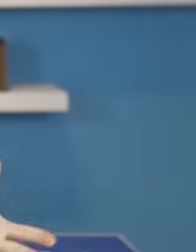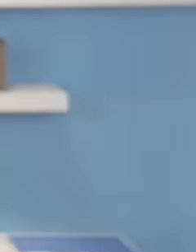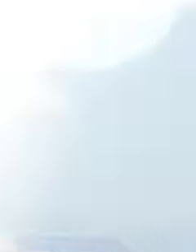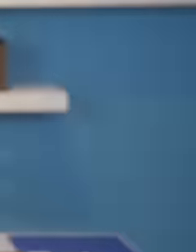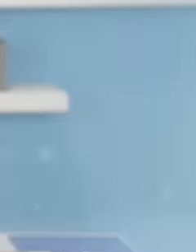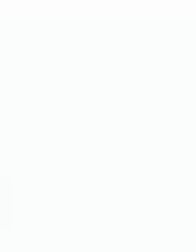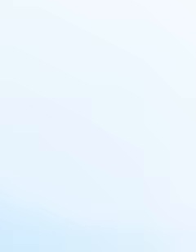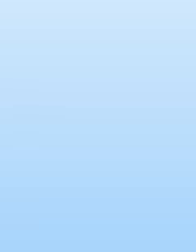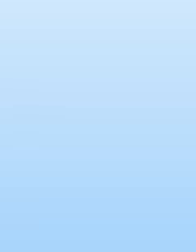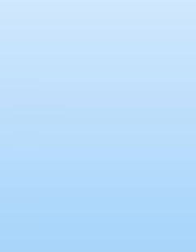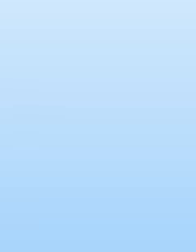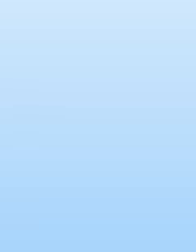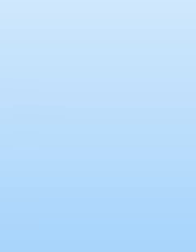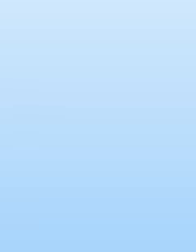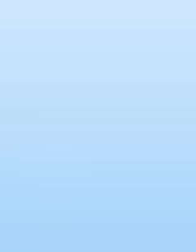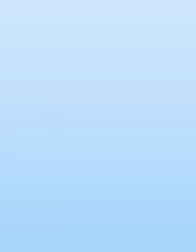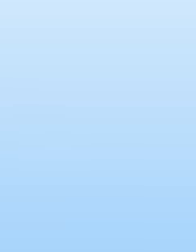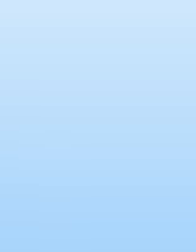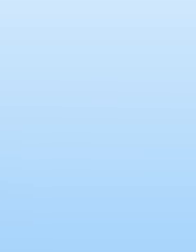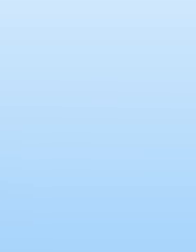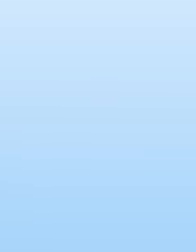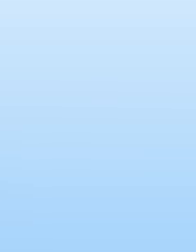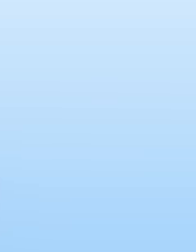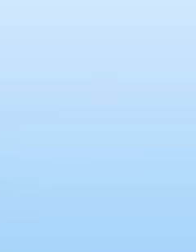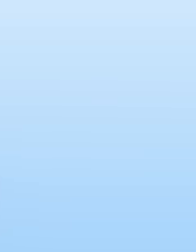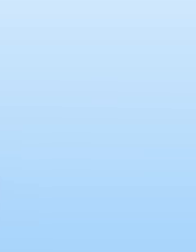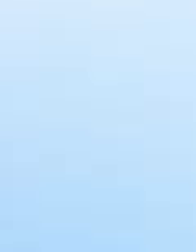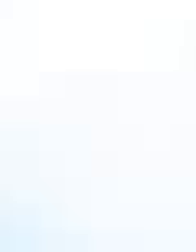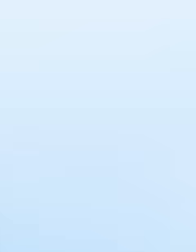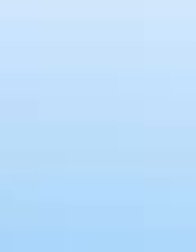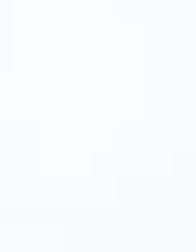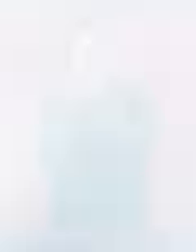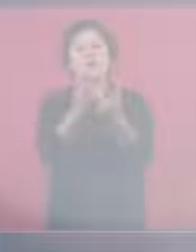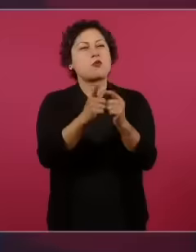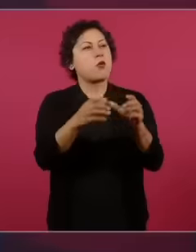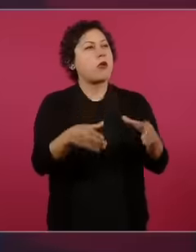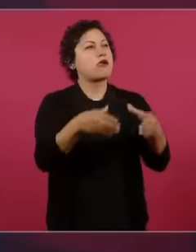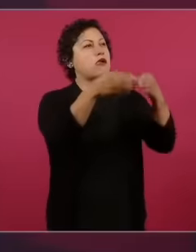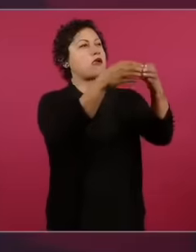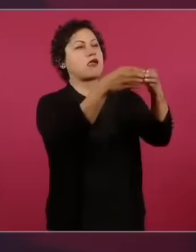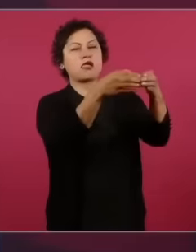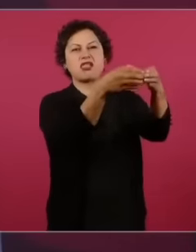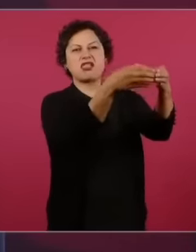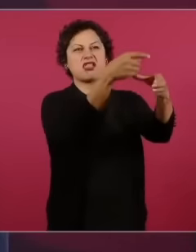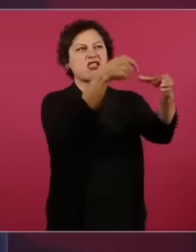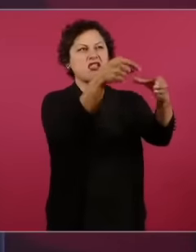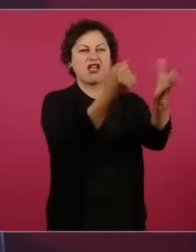this great historical event as announced by President López Obrador at the